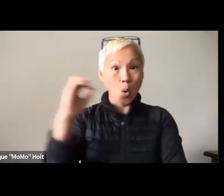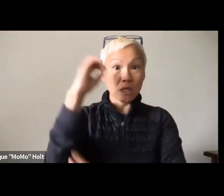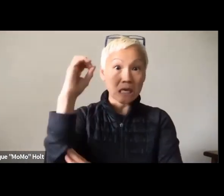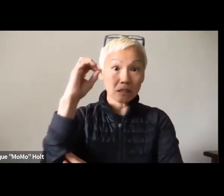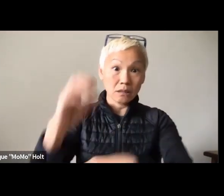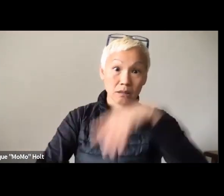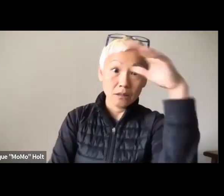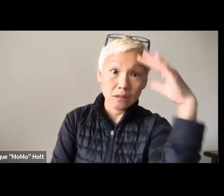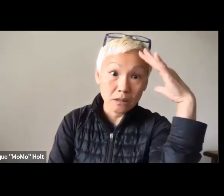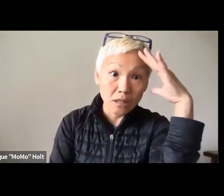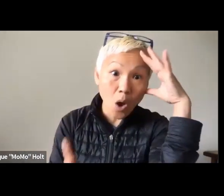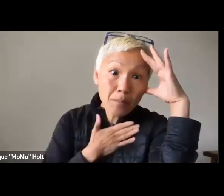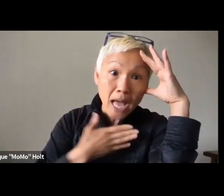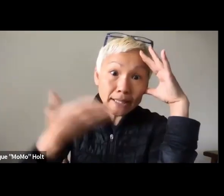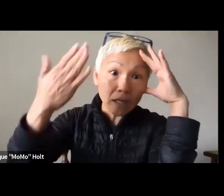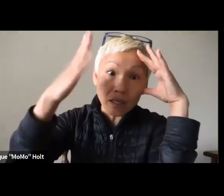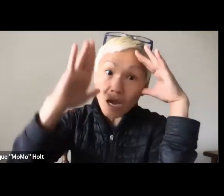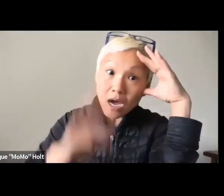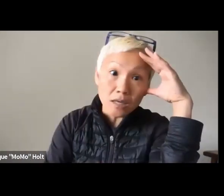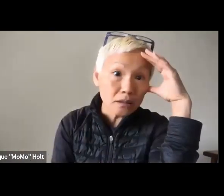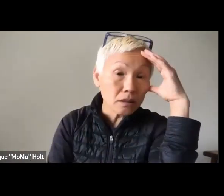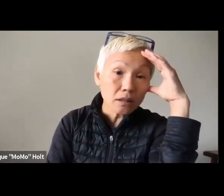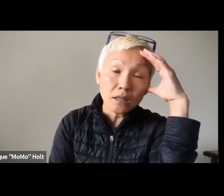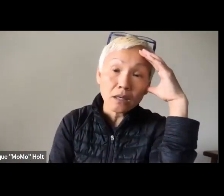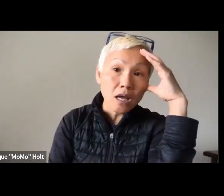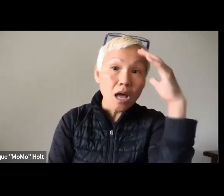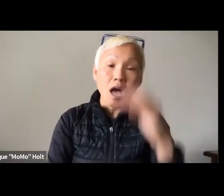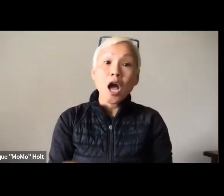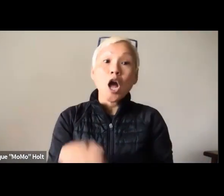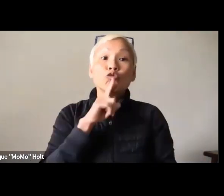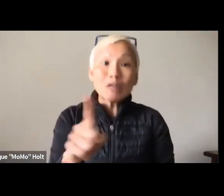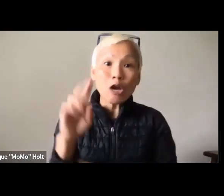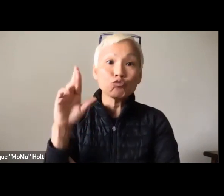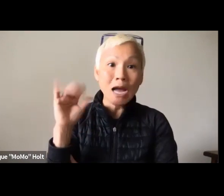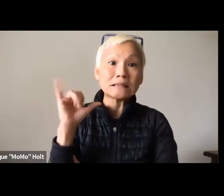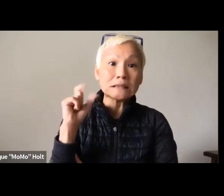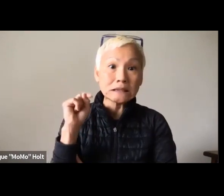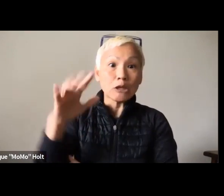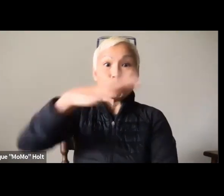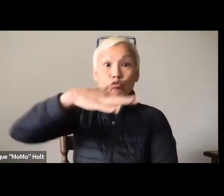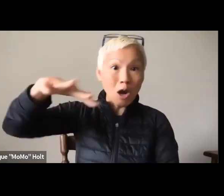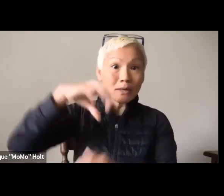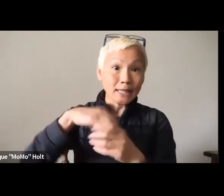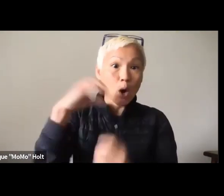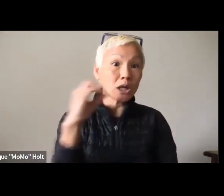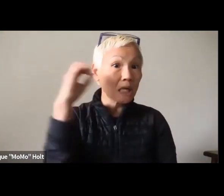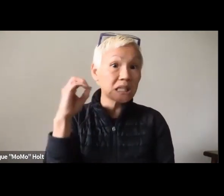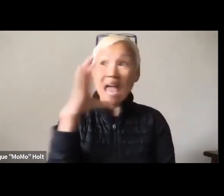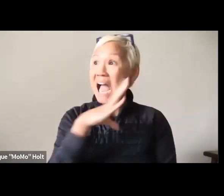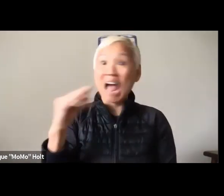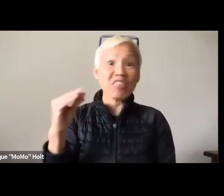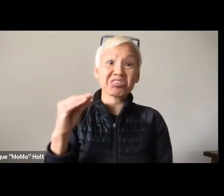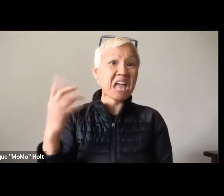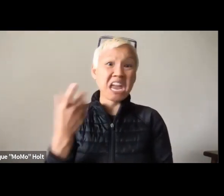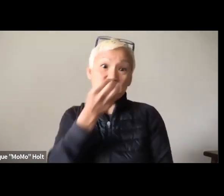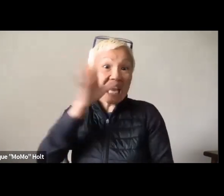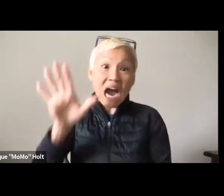what does that mean, people of color for the community in Oregon. And let me tell you, oh my god, it's so racist